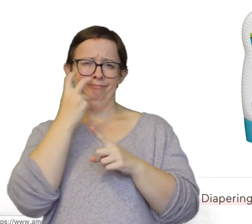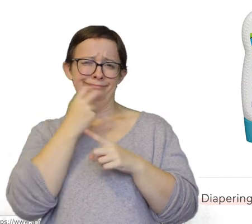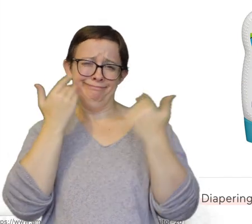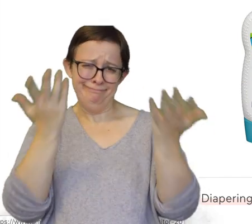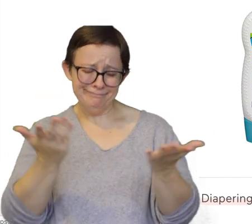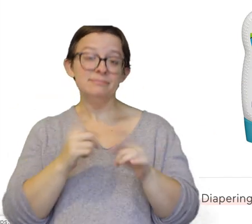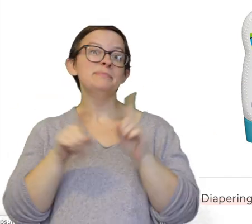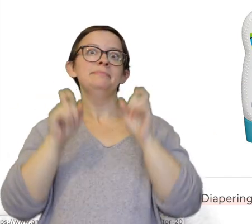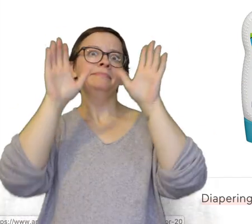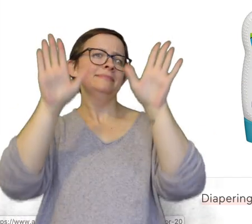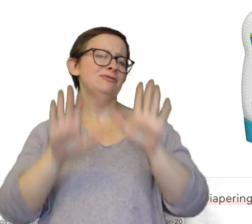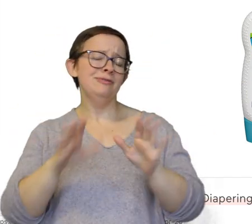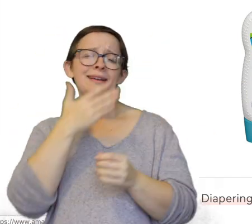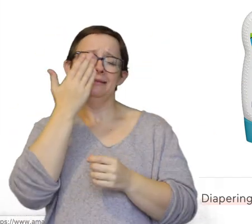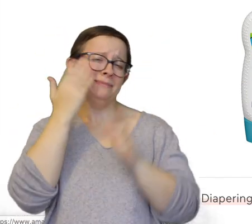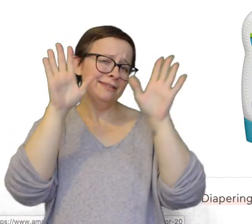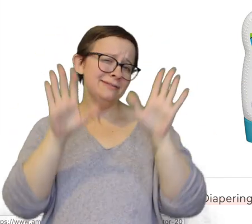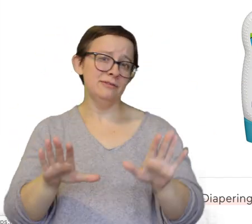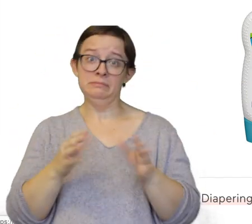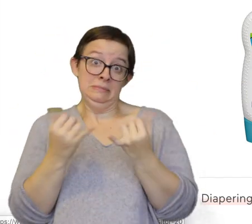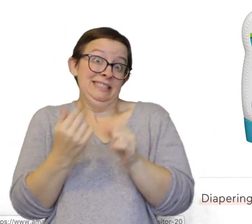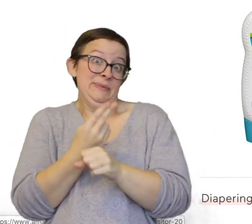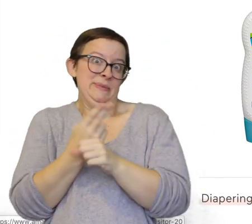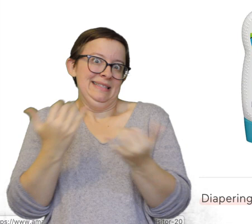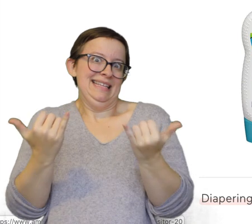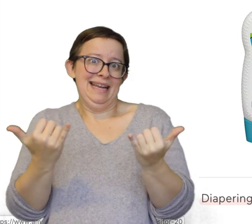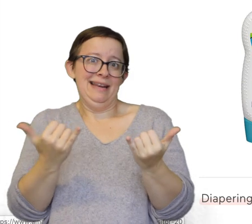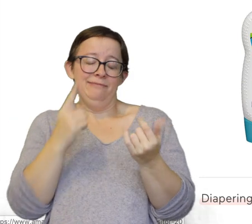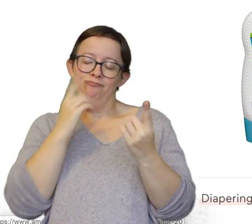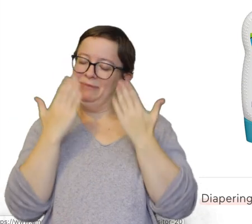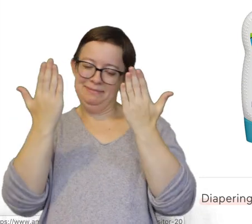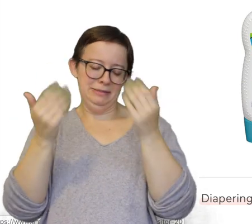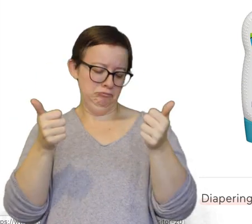It works really great it, smells really great. We still use it. Totally recommend it.